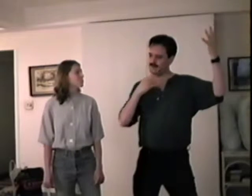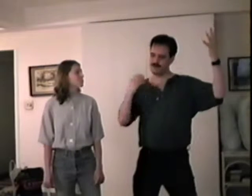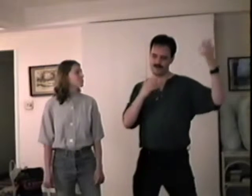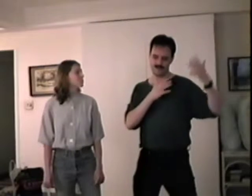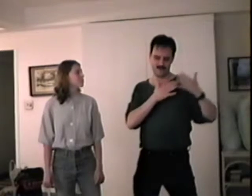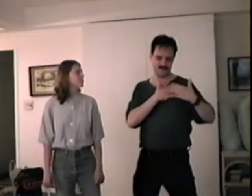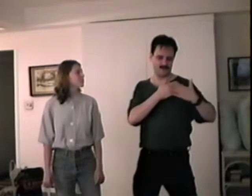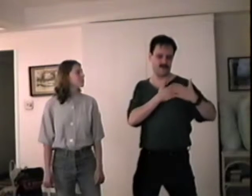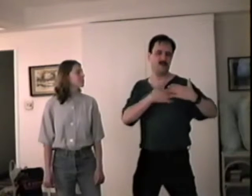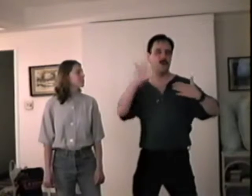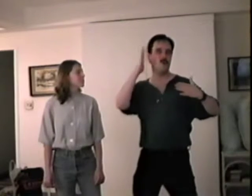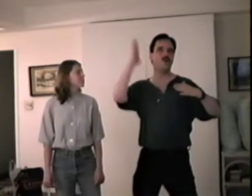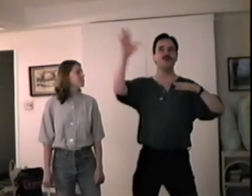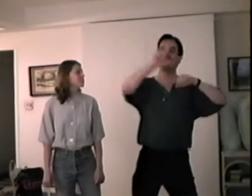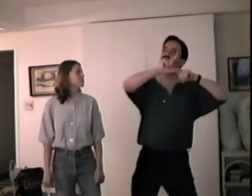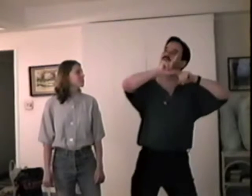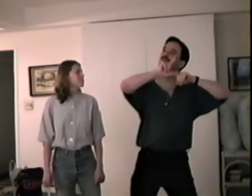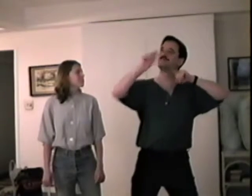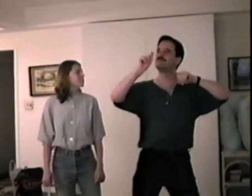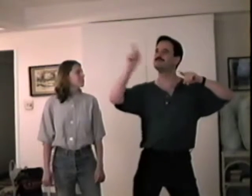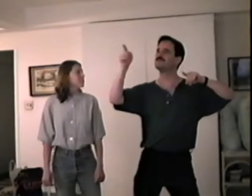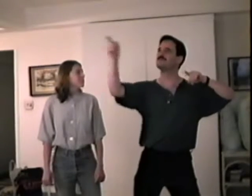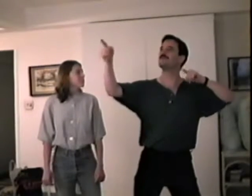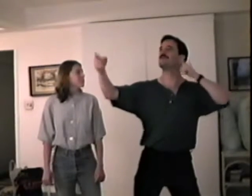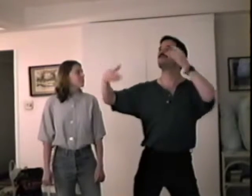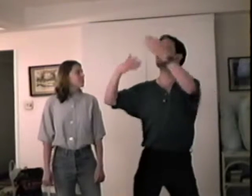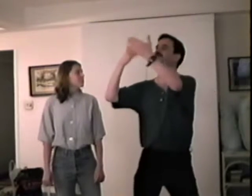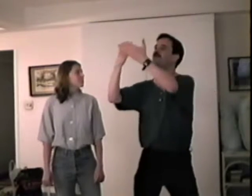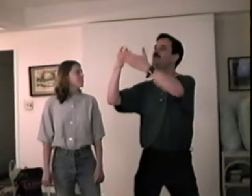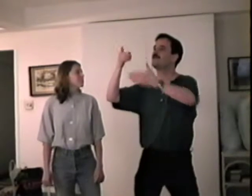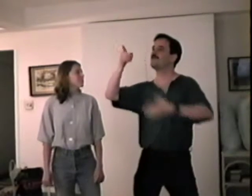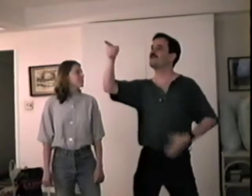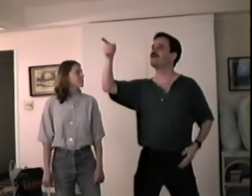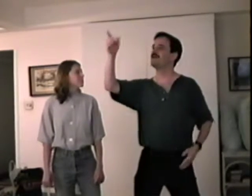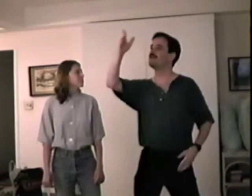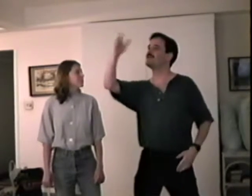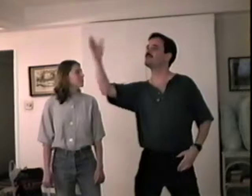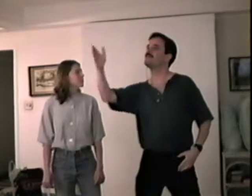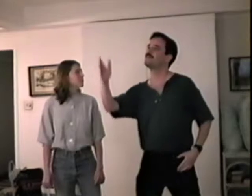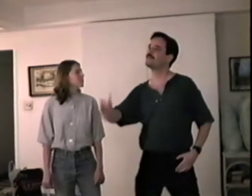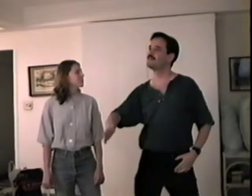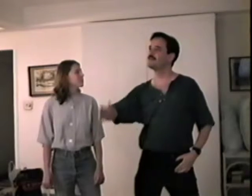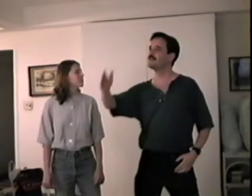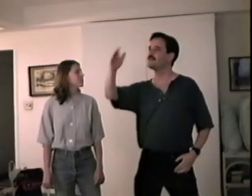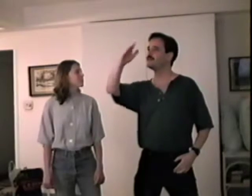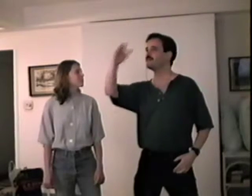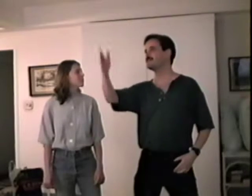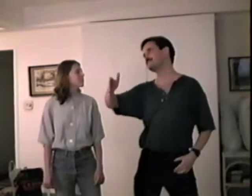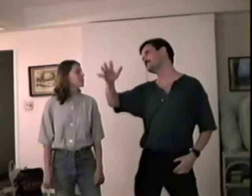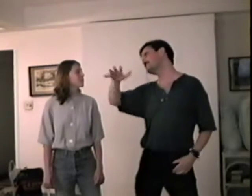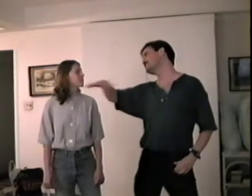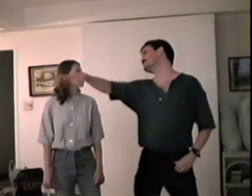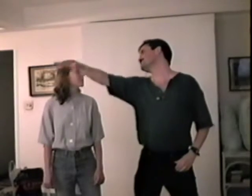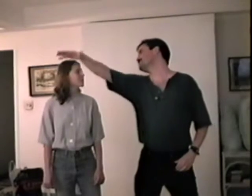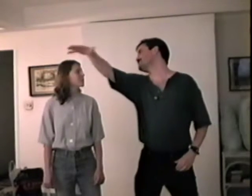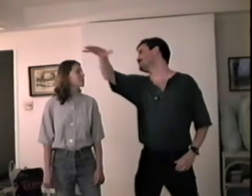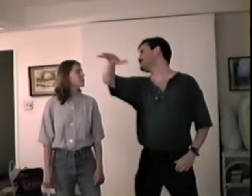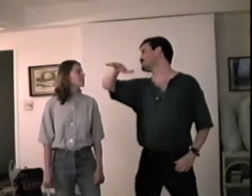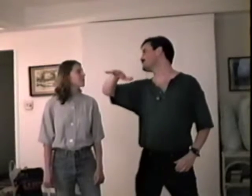Forever in Never Never Land.